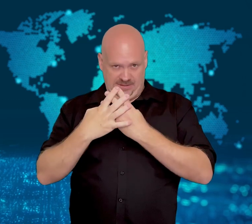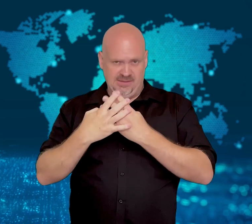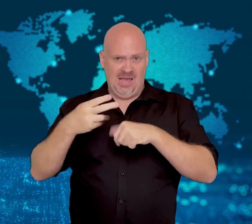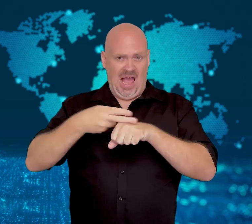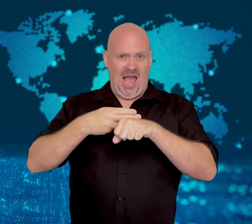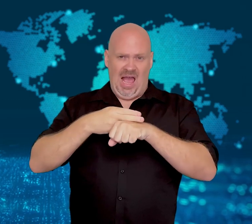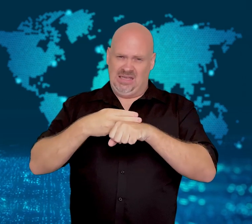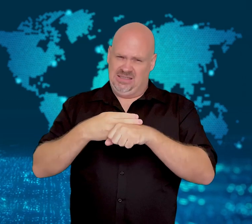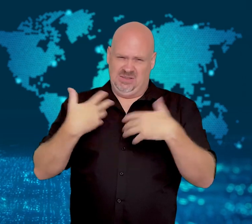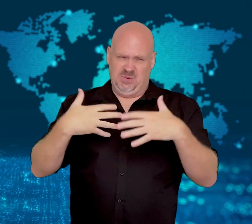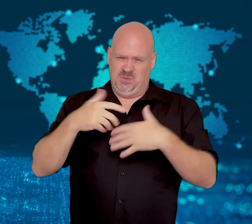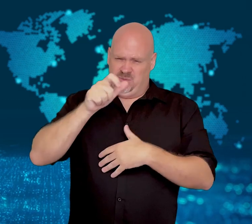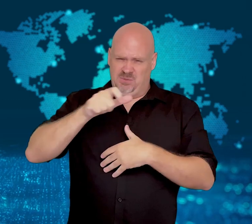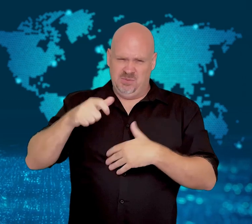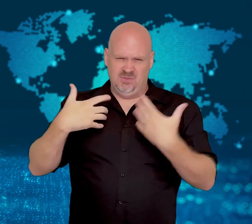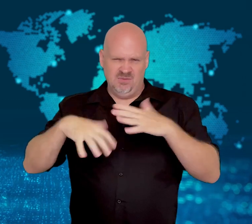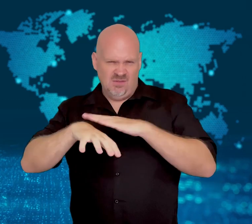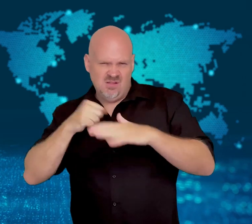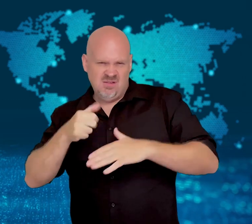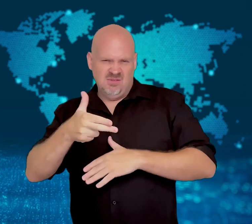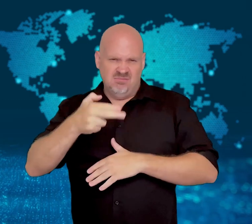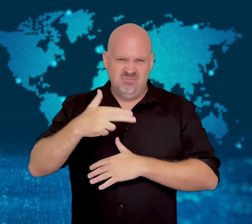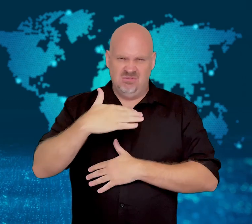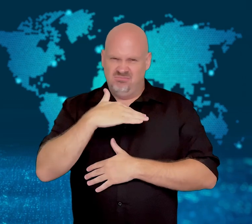it cannot feed them.